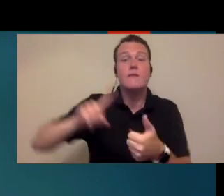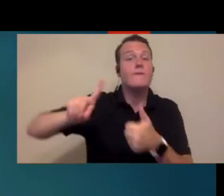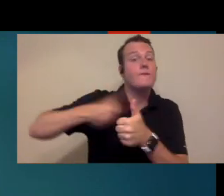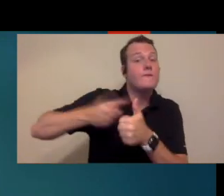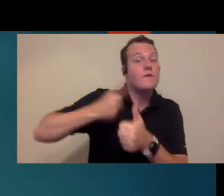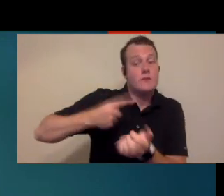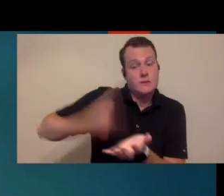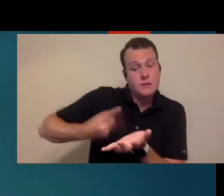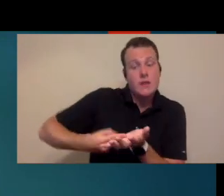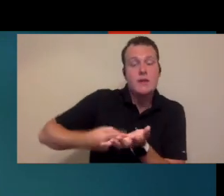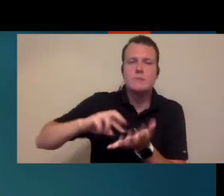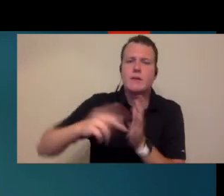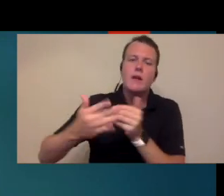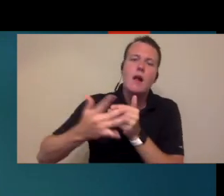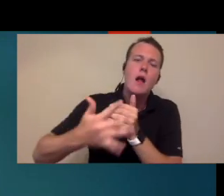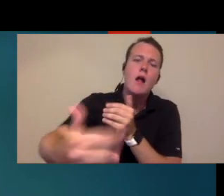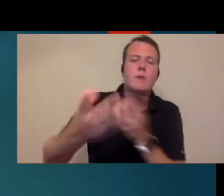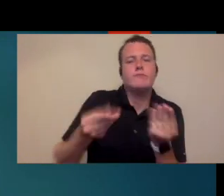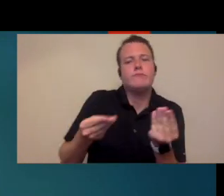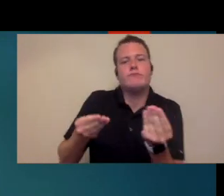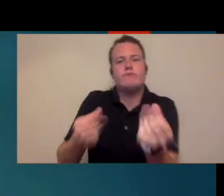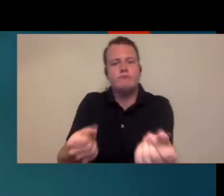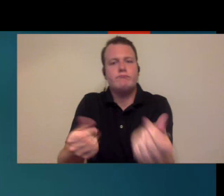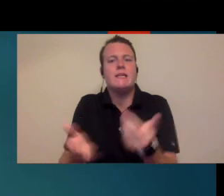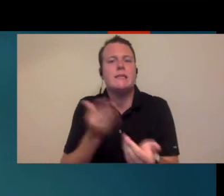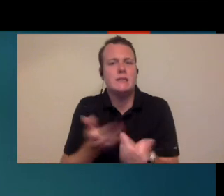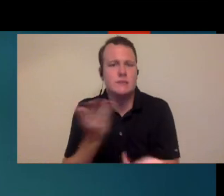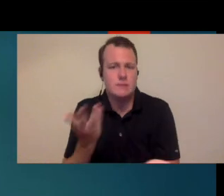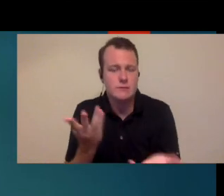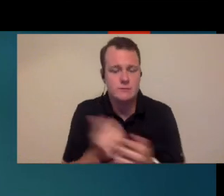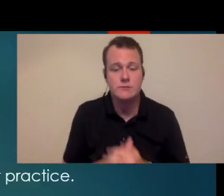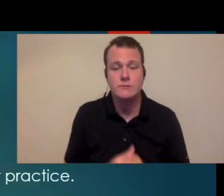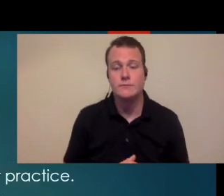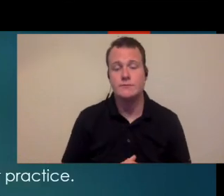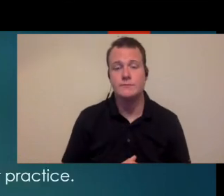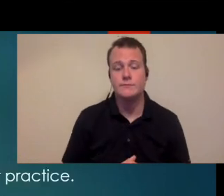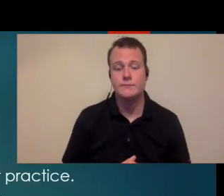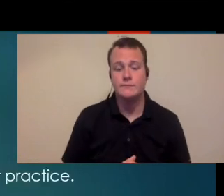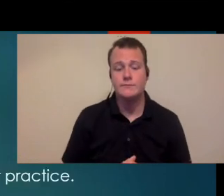upfront it's going to make your lives a whole lot easier as you go forward next